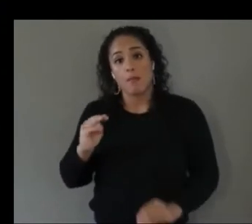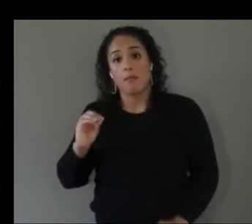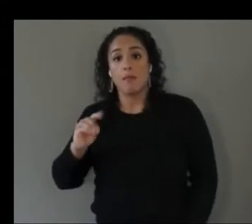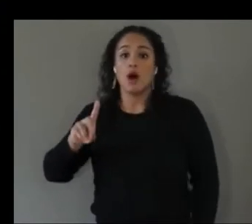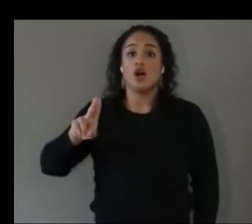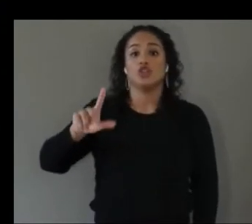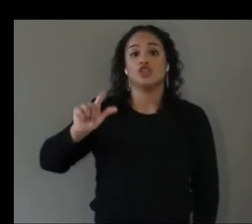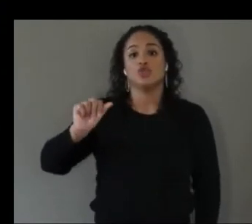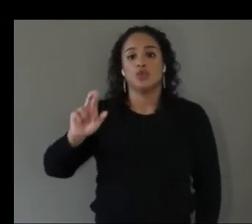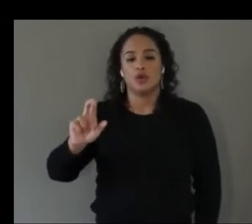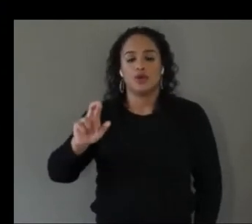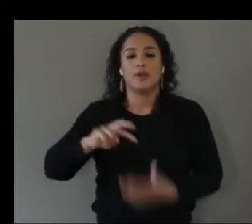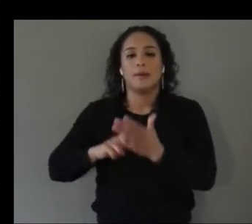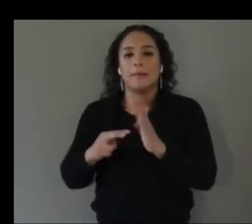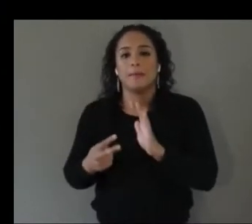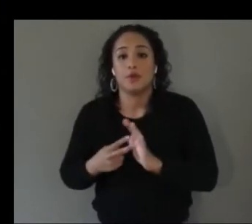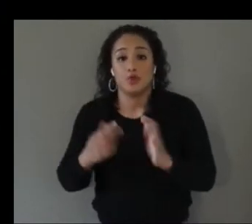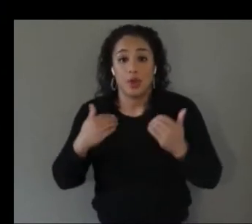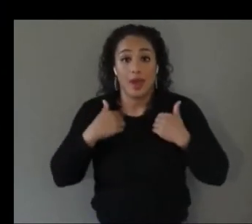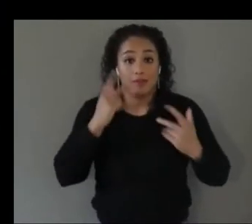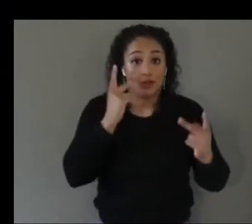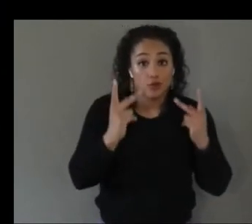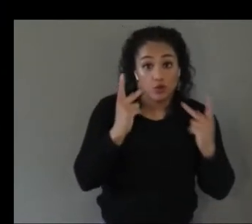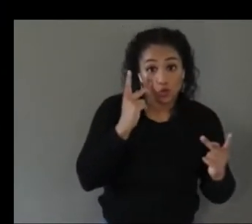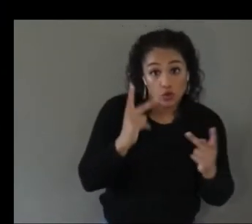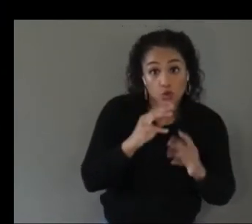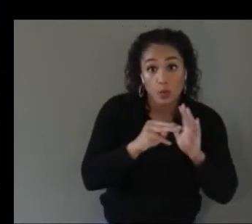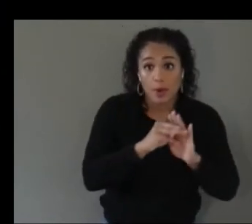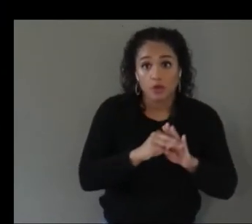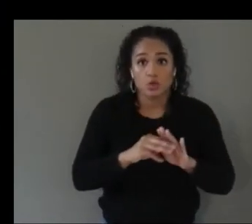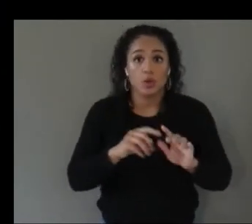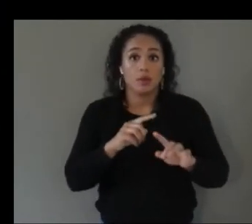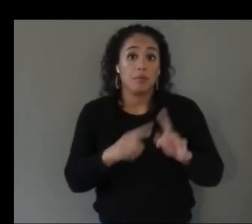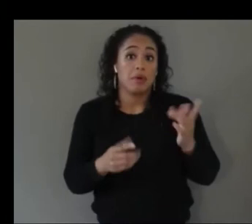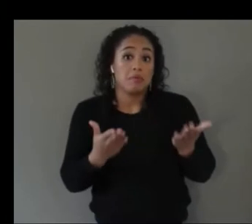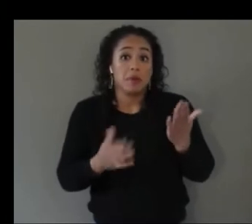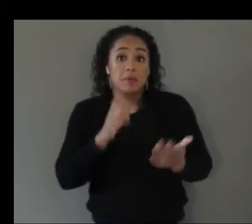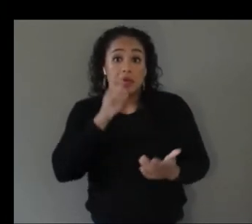module and you can remove that and you can still have the audio and not have it be like you have